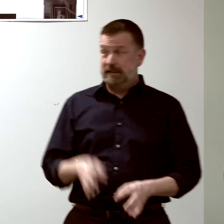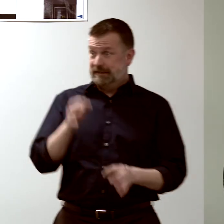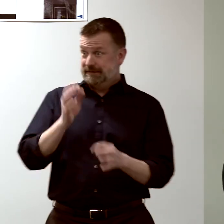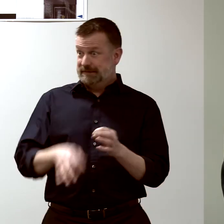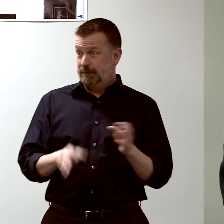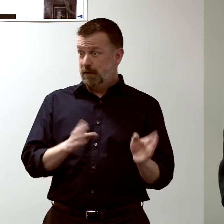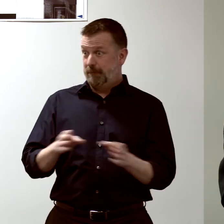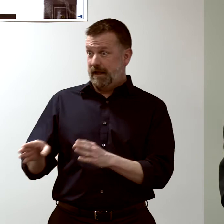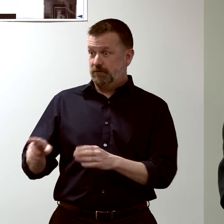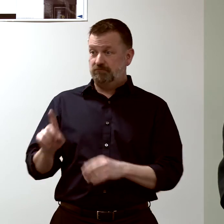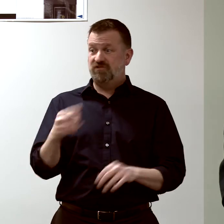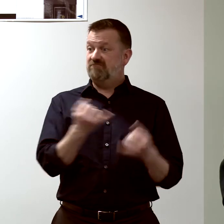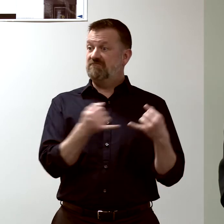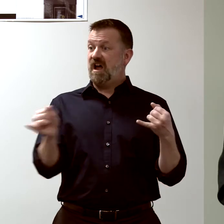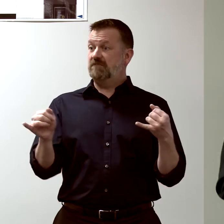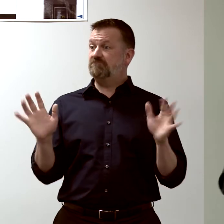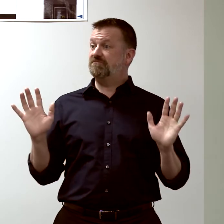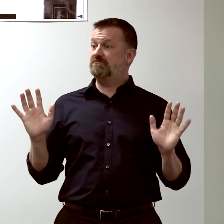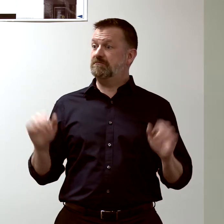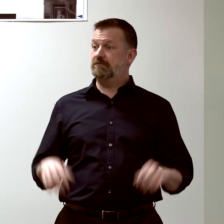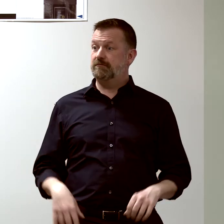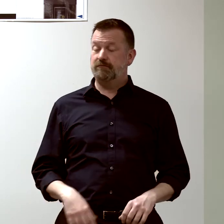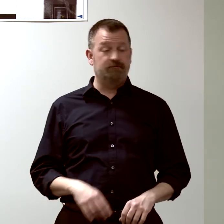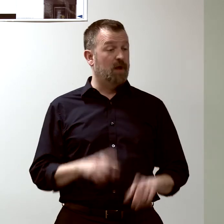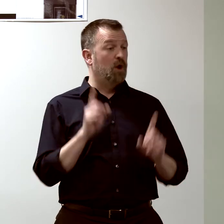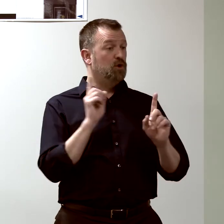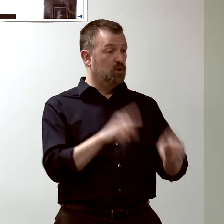So the simplest patterns are lines.